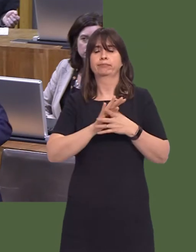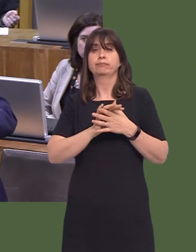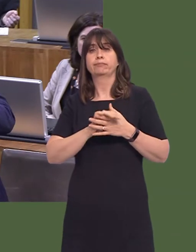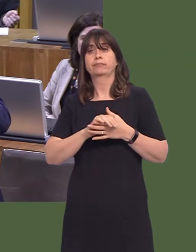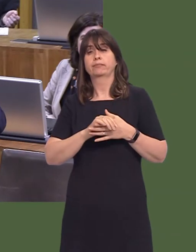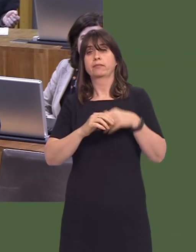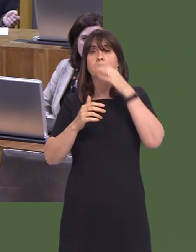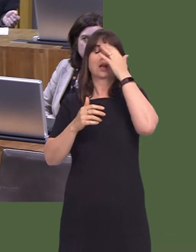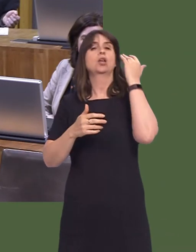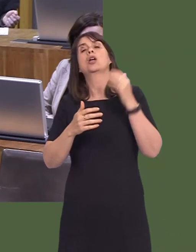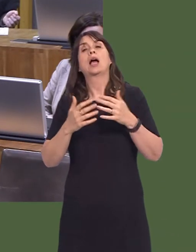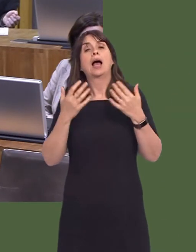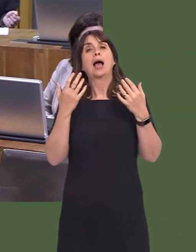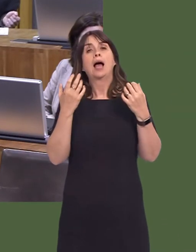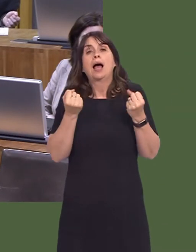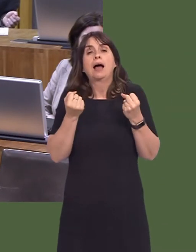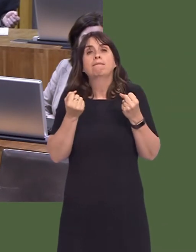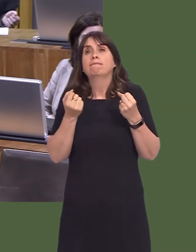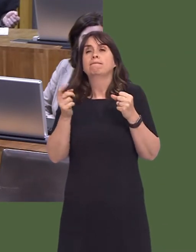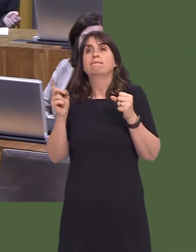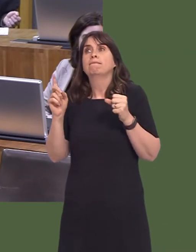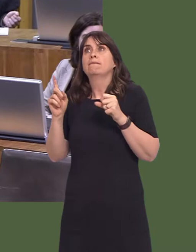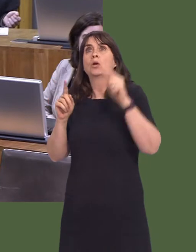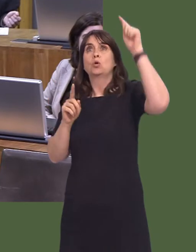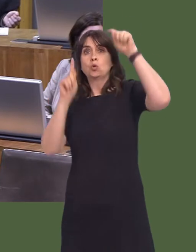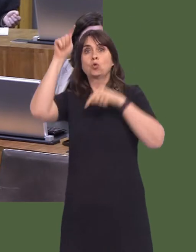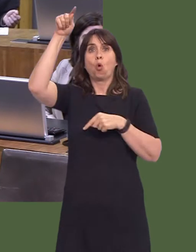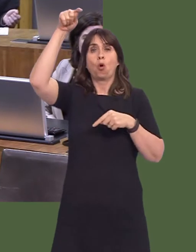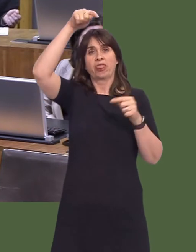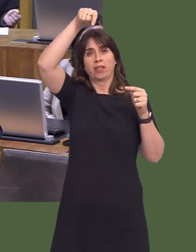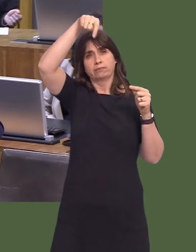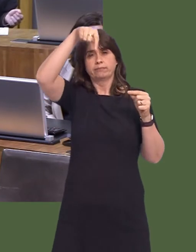is no road solution for people coming in from the north into Cardiff. There's nothingóyou